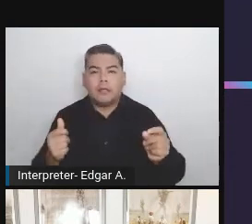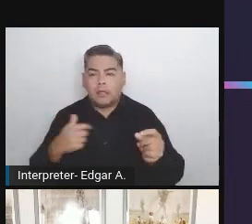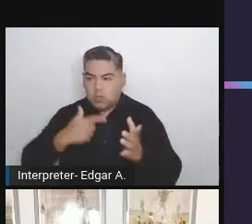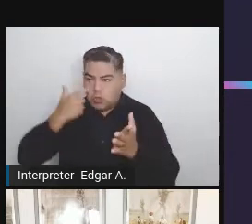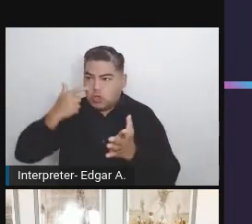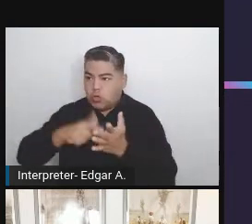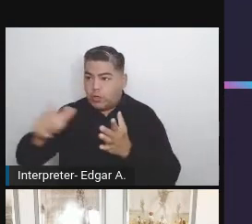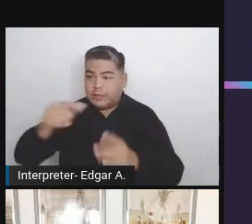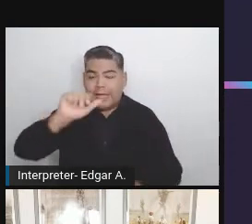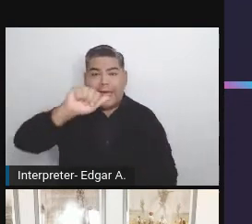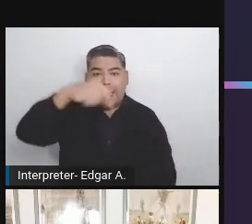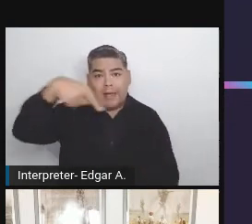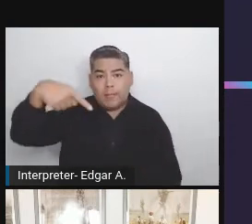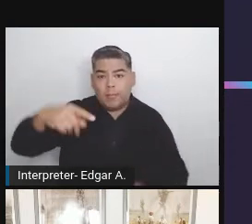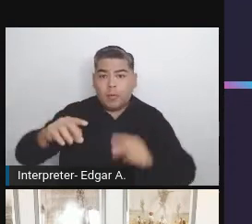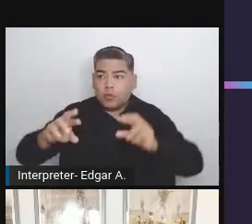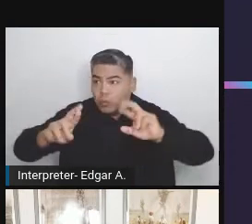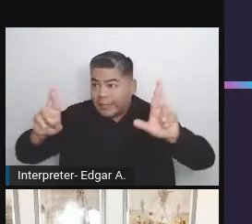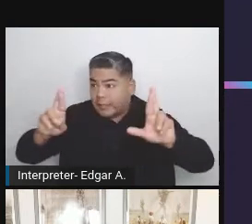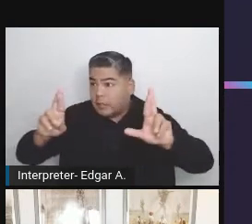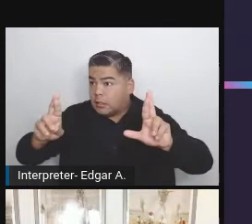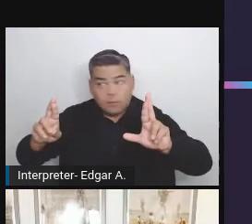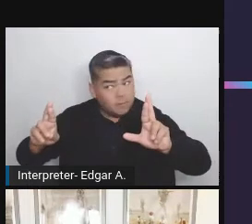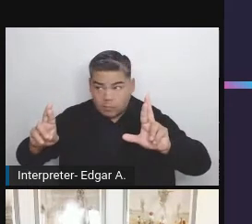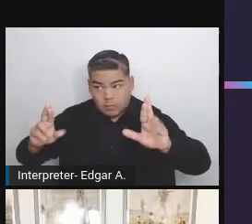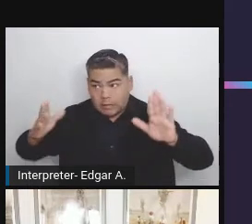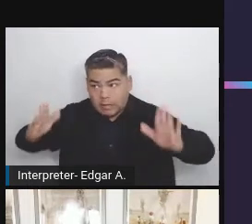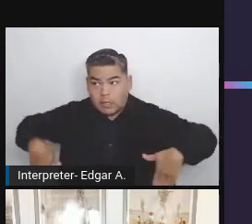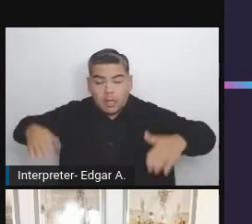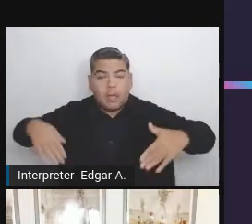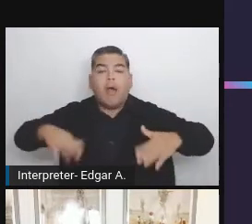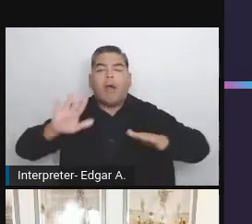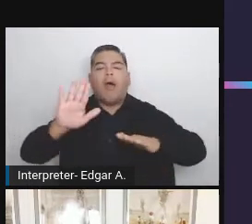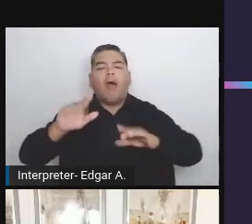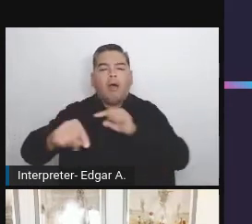Of course, let's remember in the 60% of issue that it'll find.